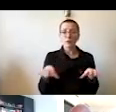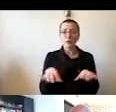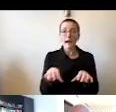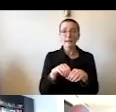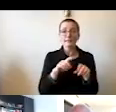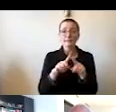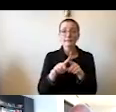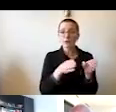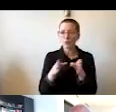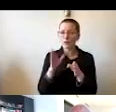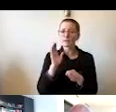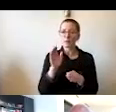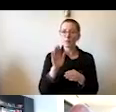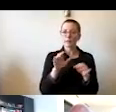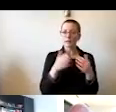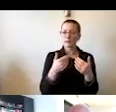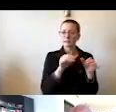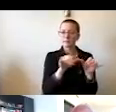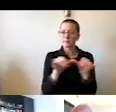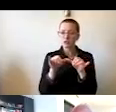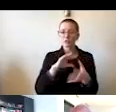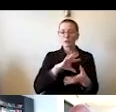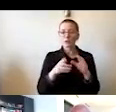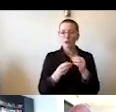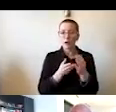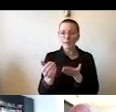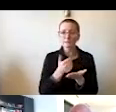that will be measurable, strategic, thoughtful, transparent, and rapid.